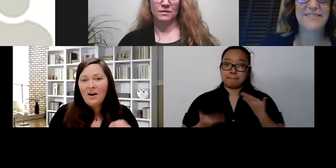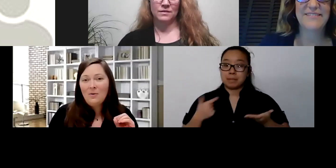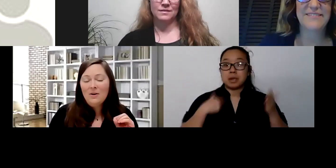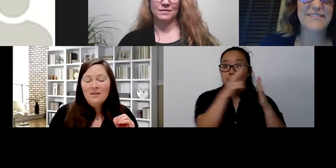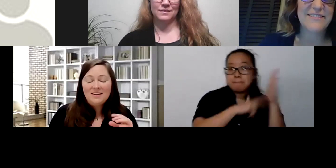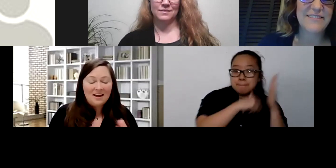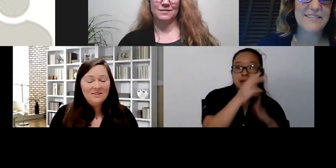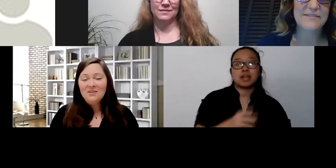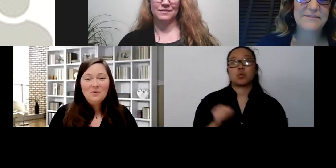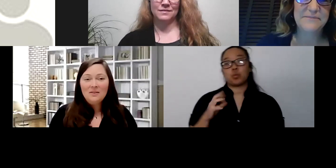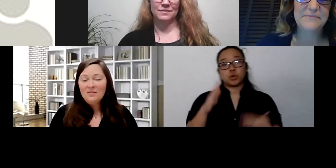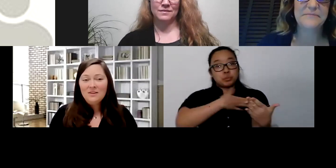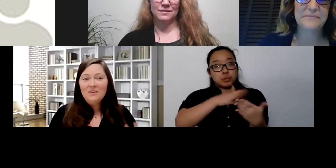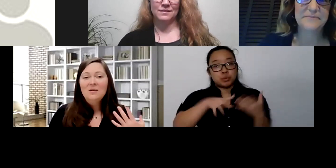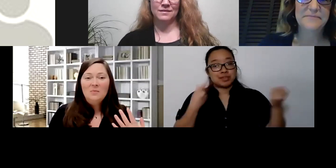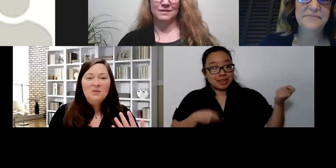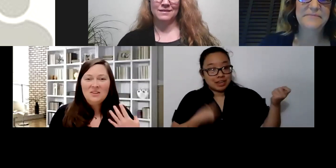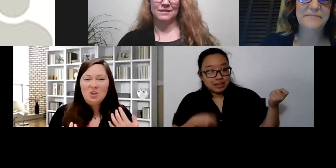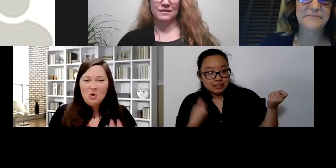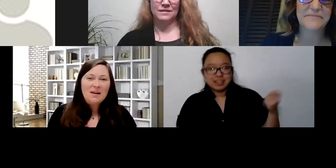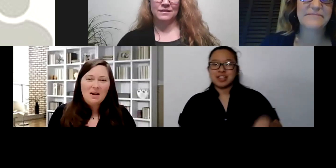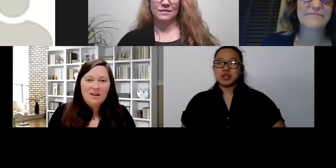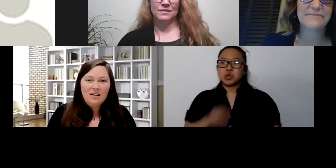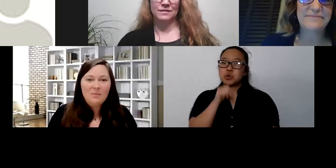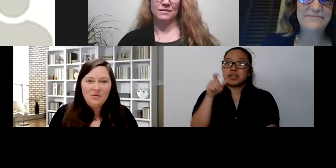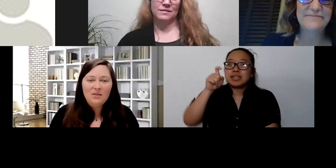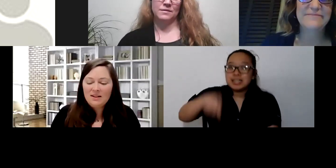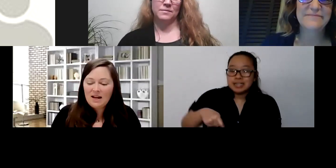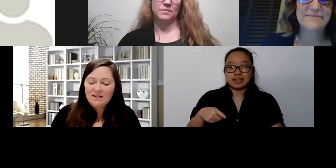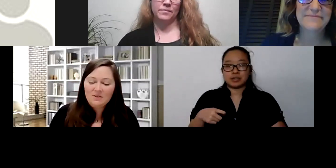or how talented you are in that field, but just the doing of it can be really fantastic.